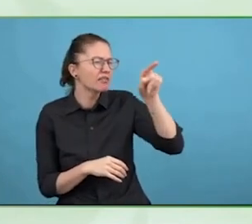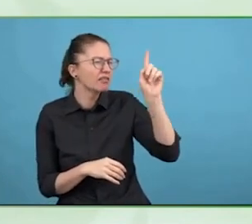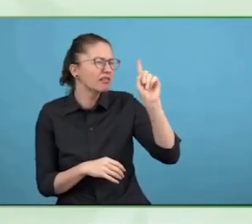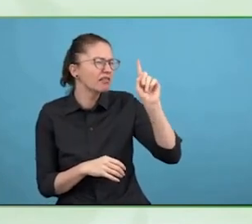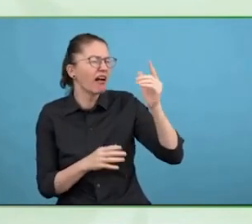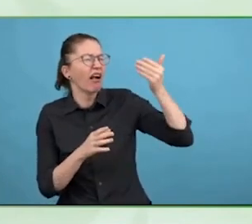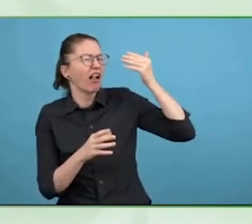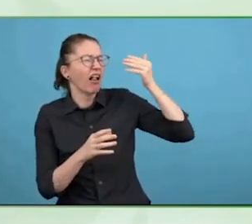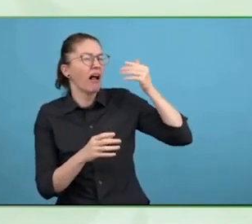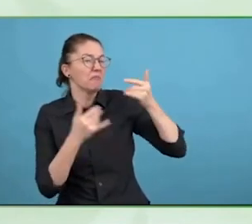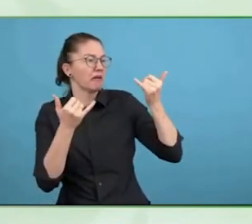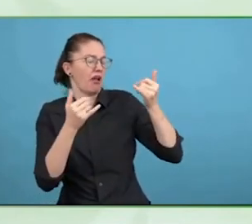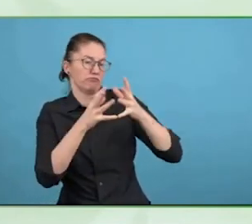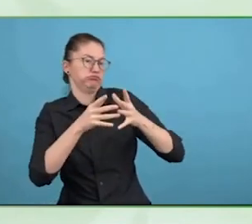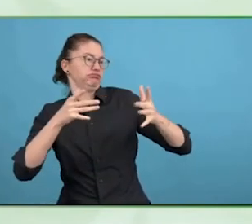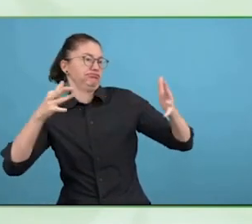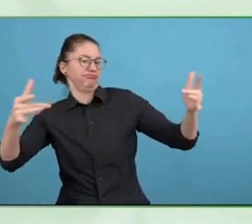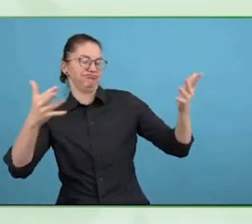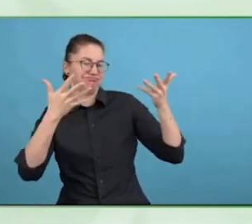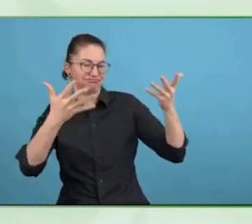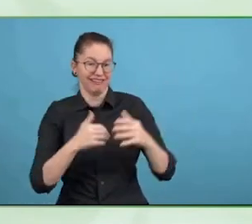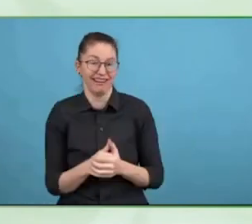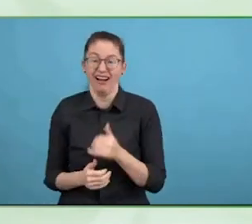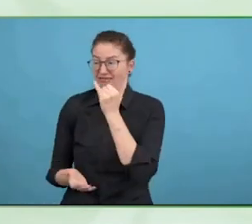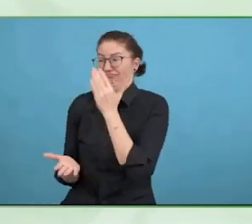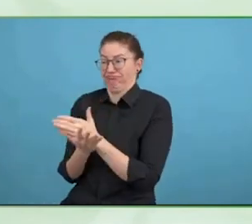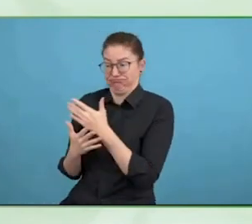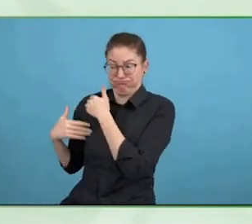Let's discuss independent living, Oliver.